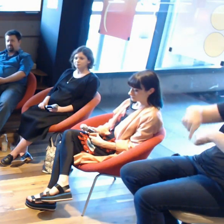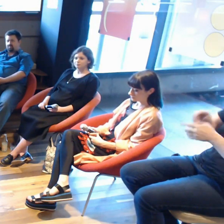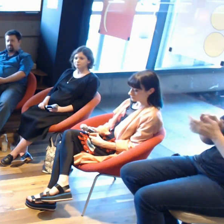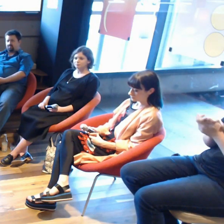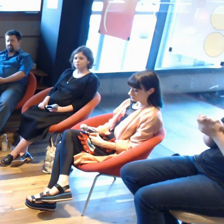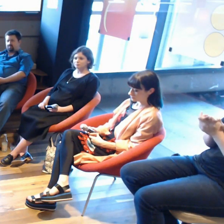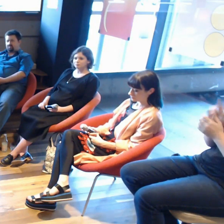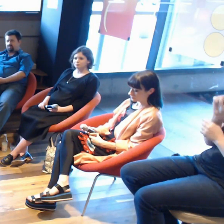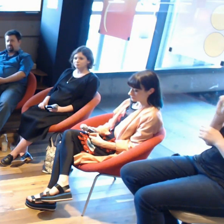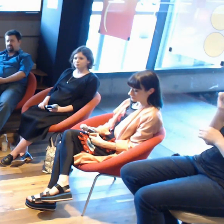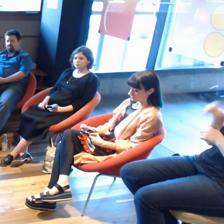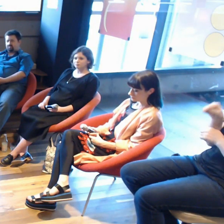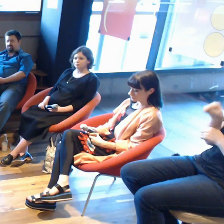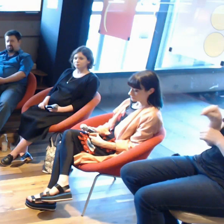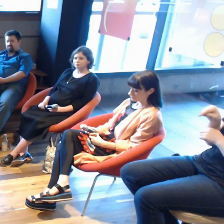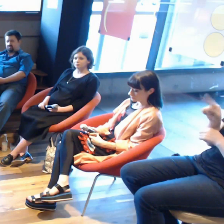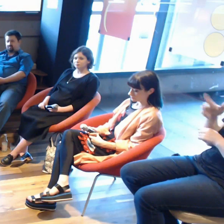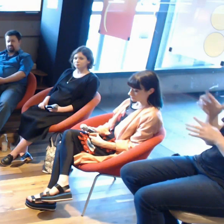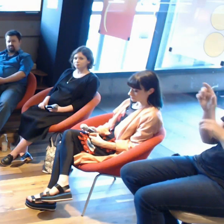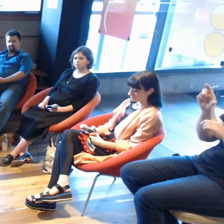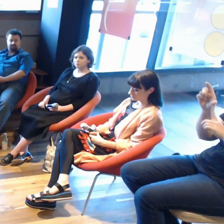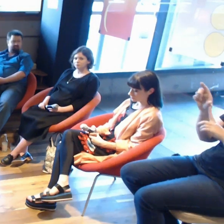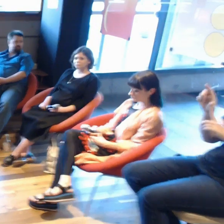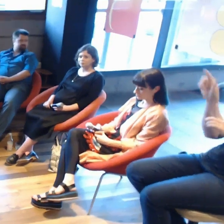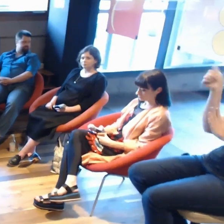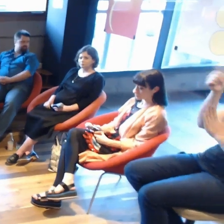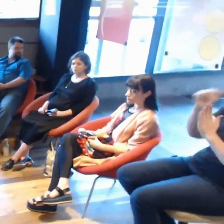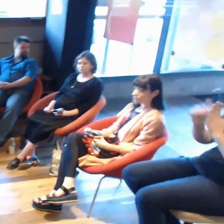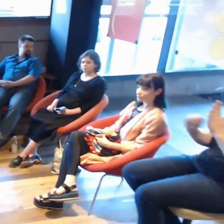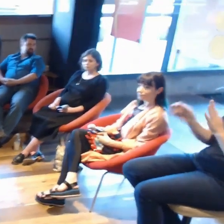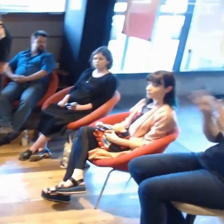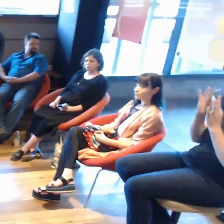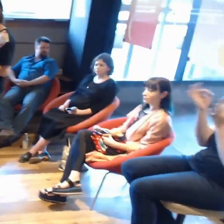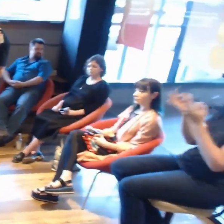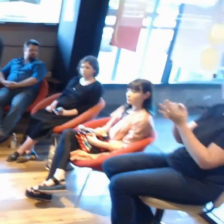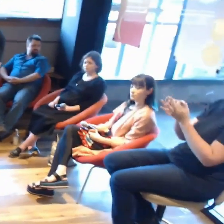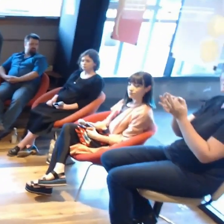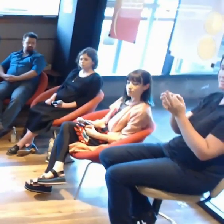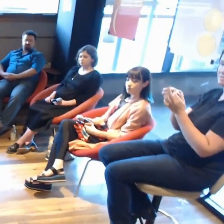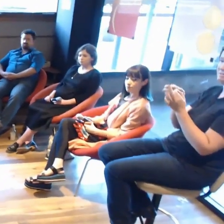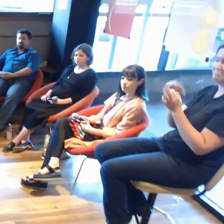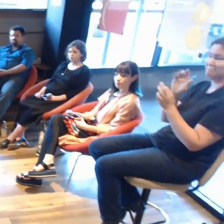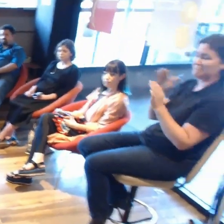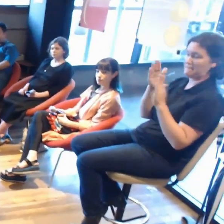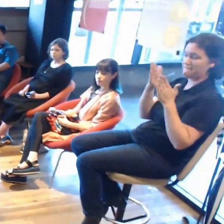it's a Canberra arts organisation that specialises in artist development through experimentation, challenge.